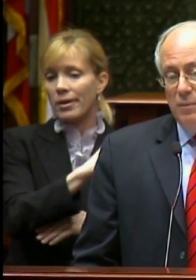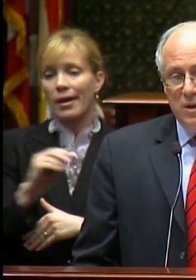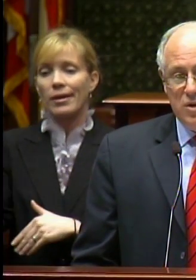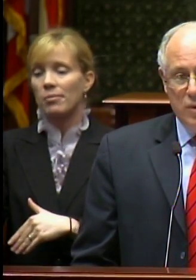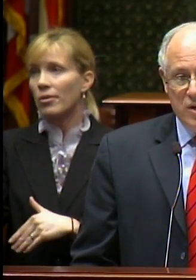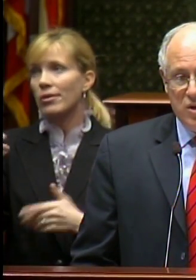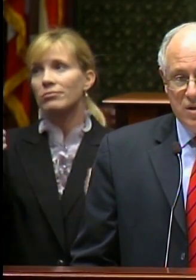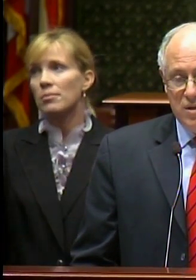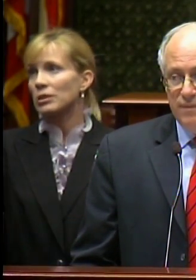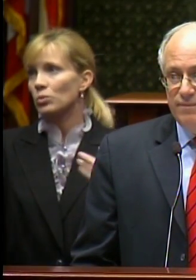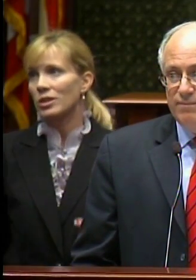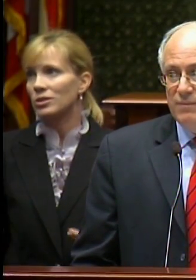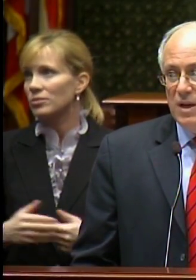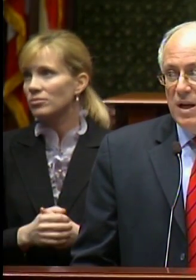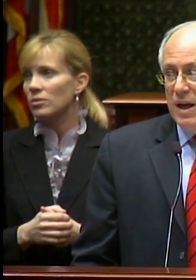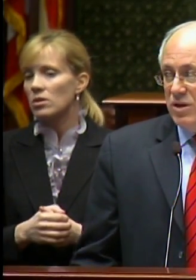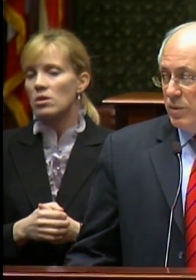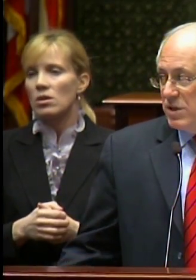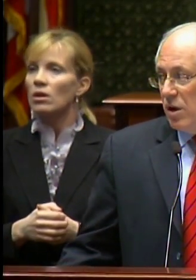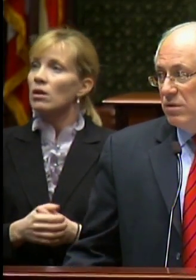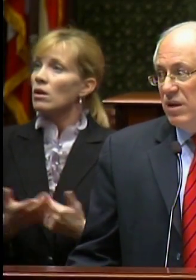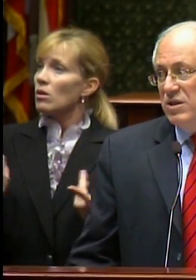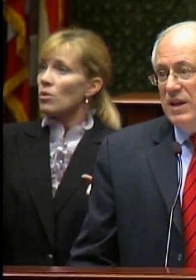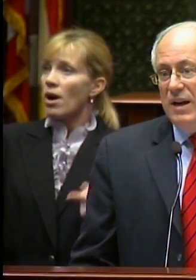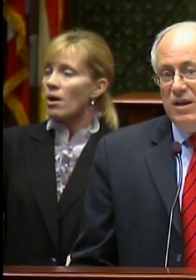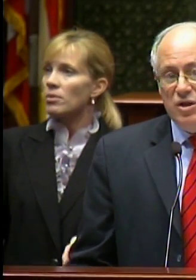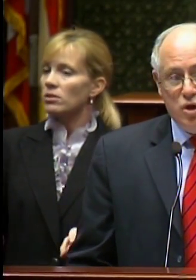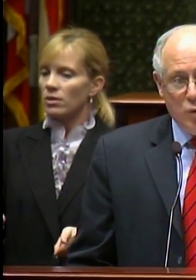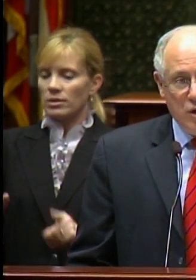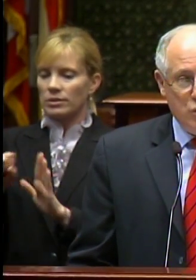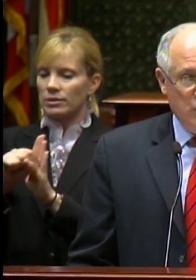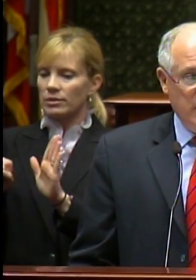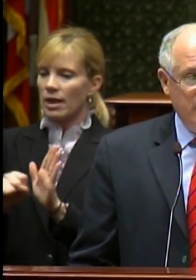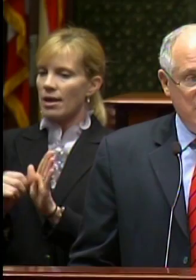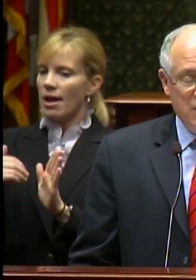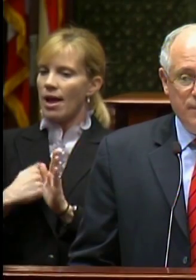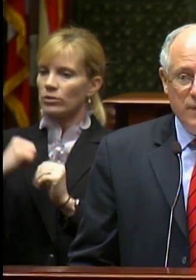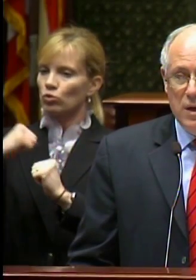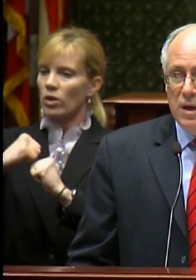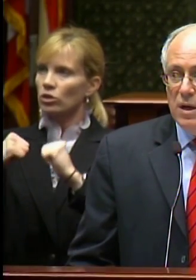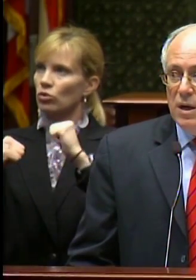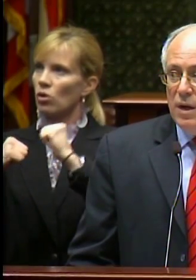and Republican administrations. As a result, our state has a structural deficit